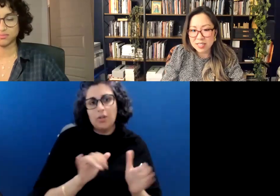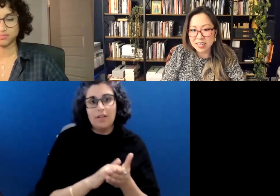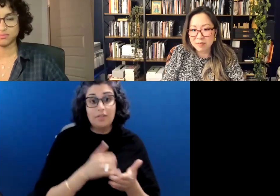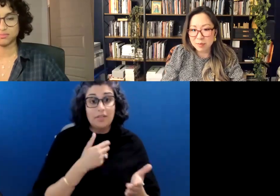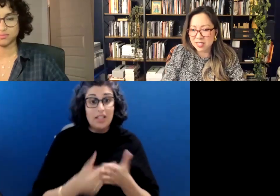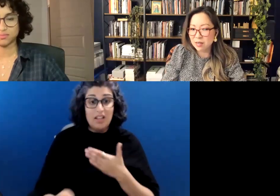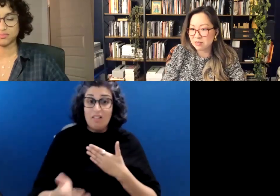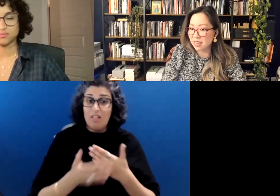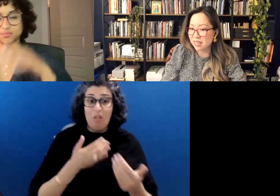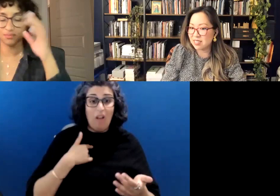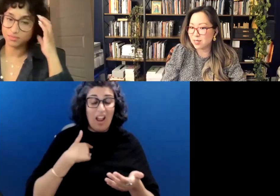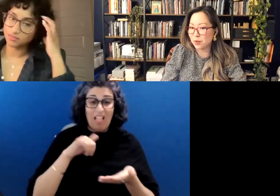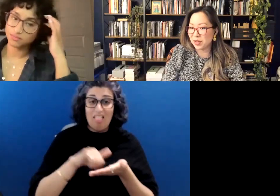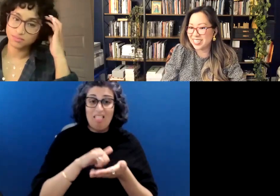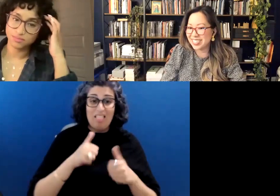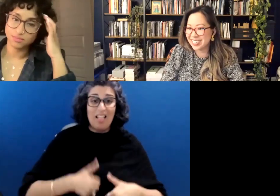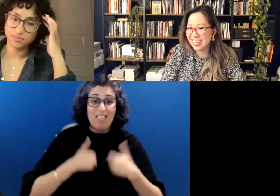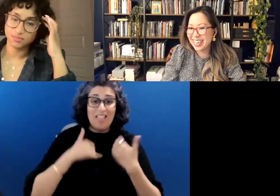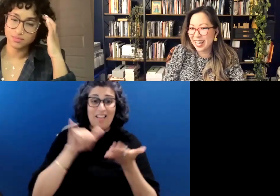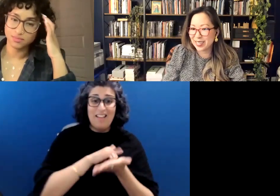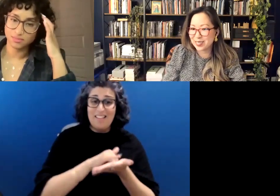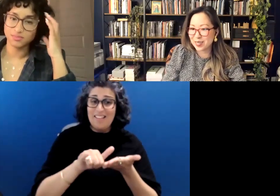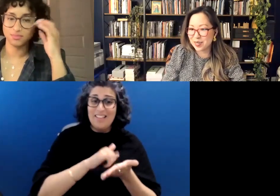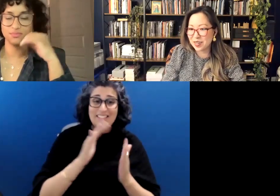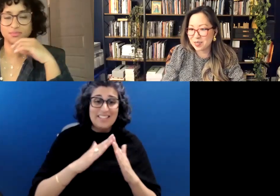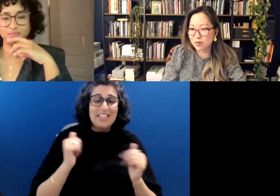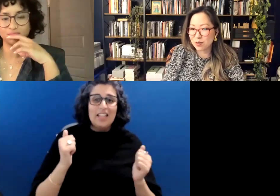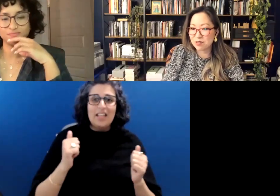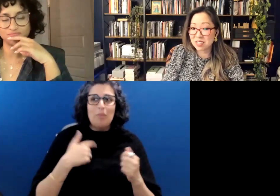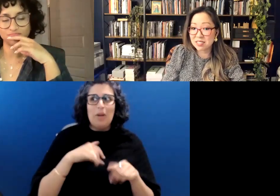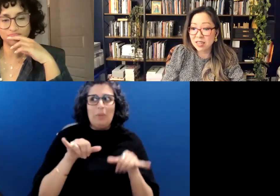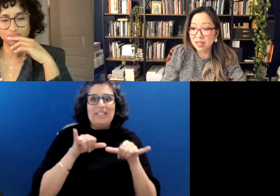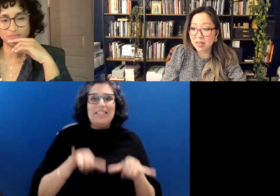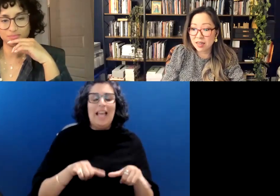York City because I was staying in so much, as the extrovert who stays in.